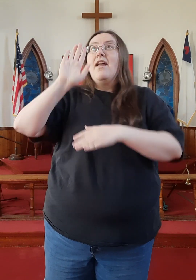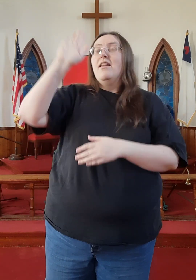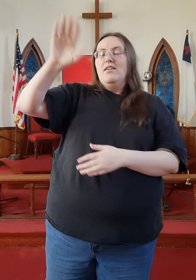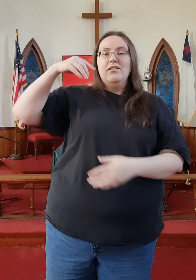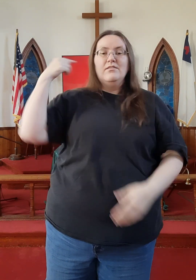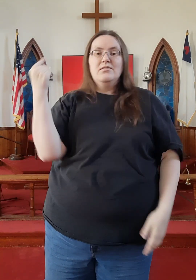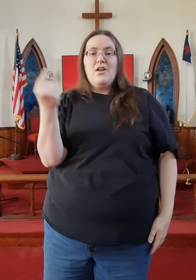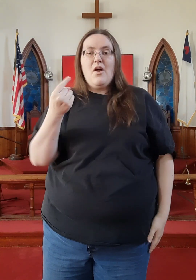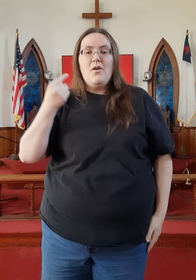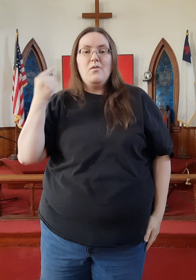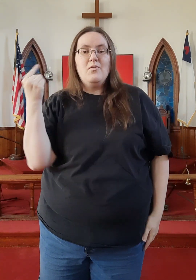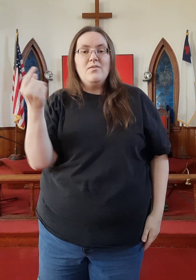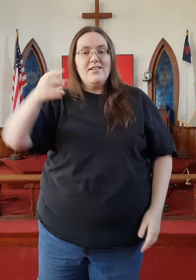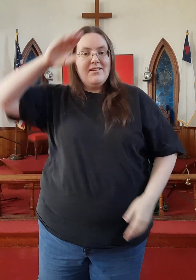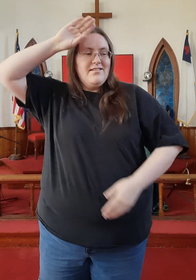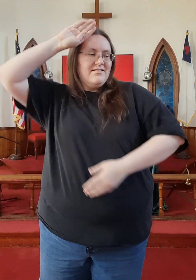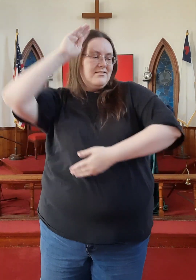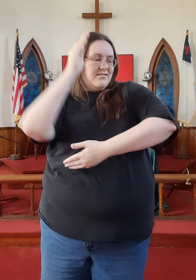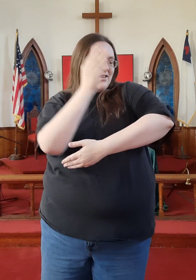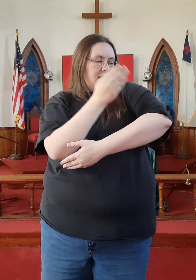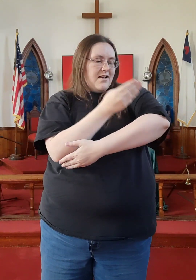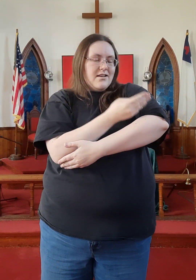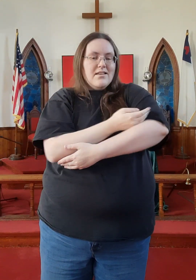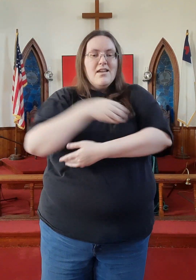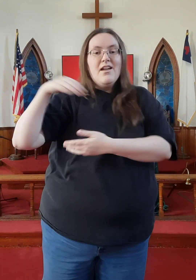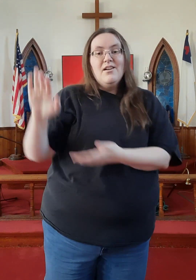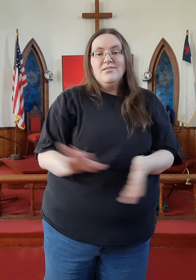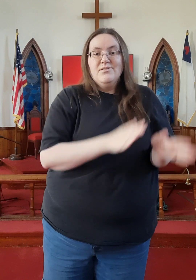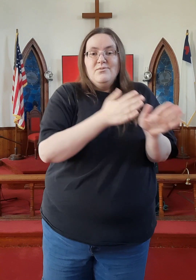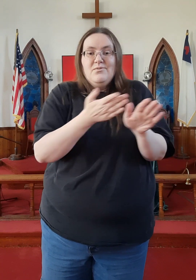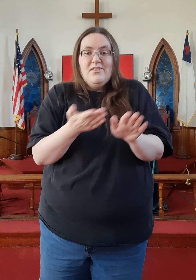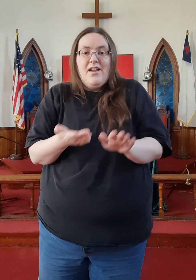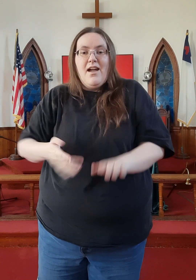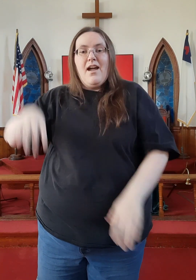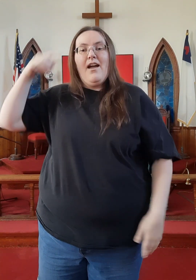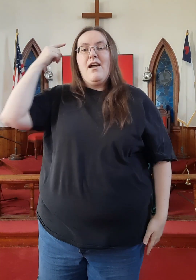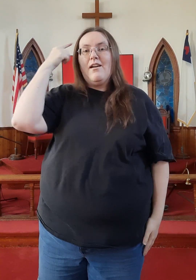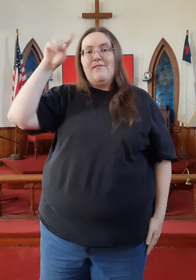Sent His only Son to die for me